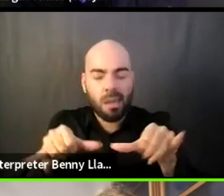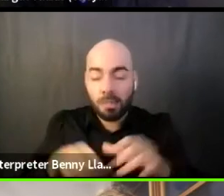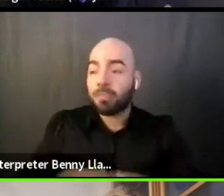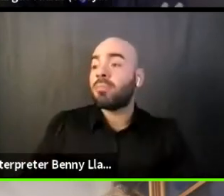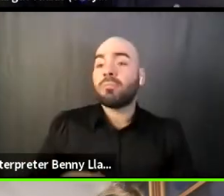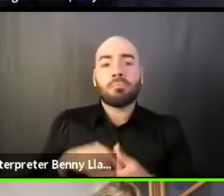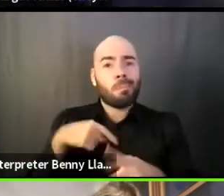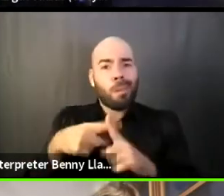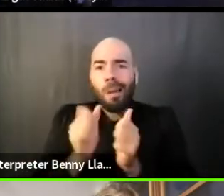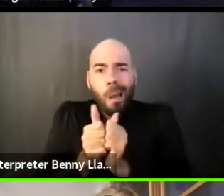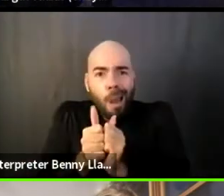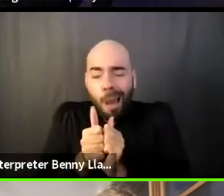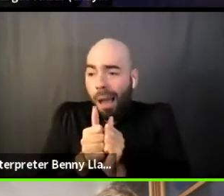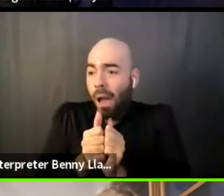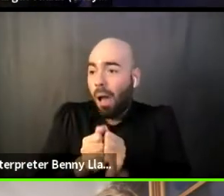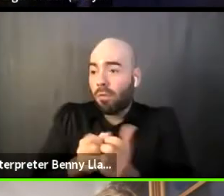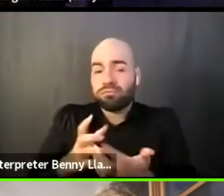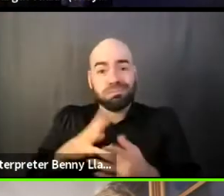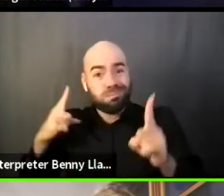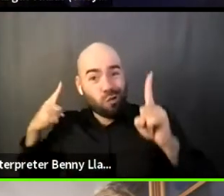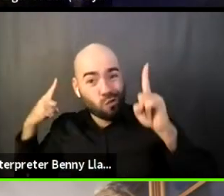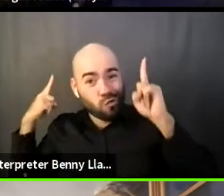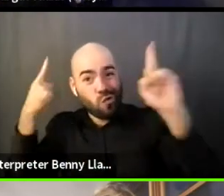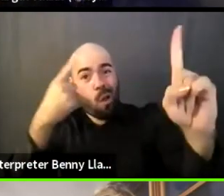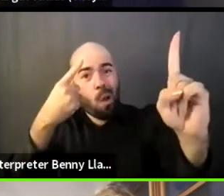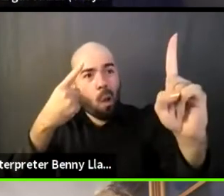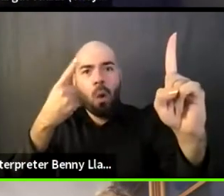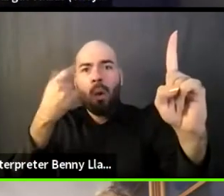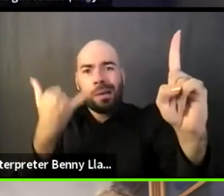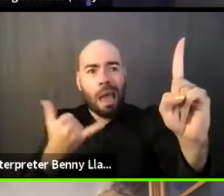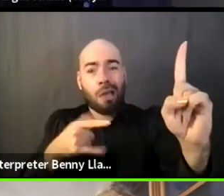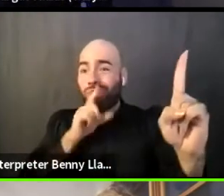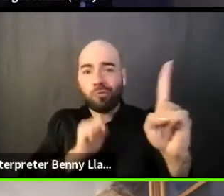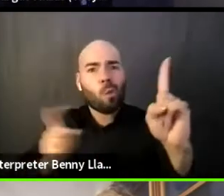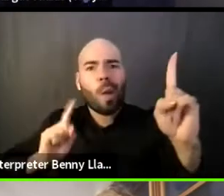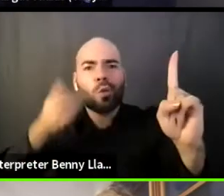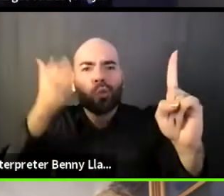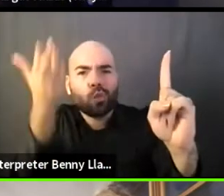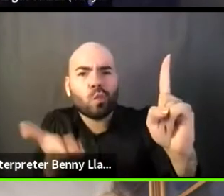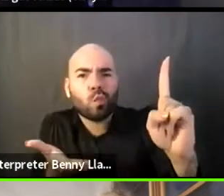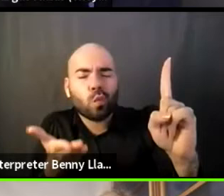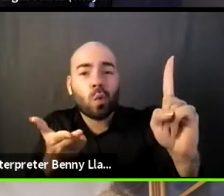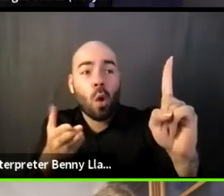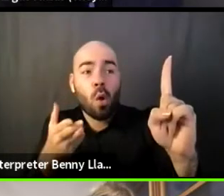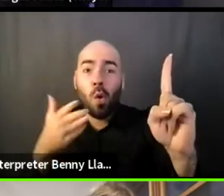how far are we from that and what steps need to be taken to work towards that?